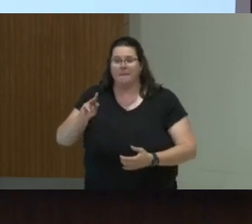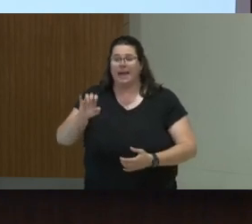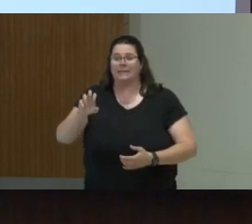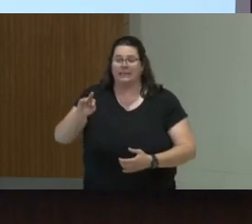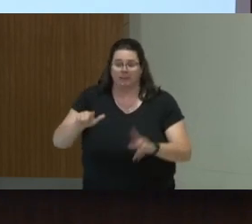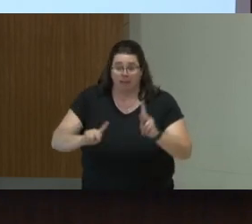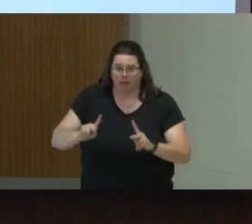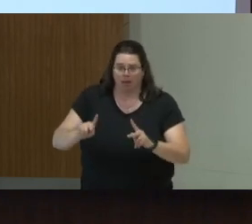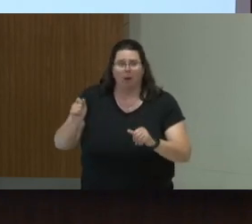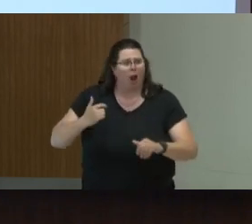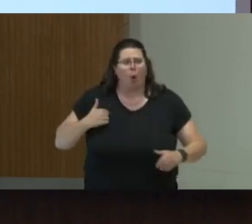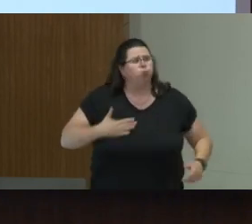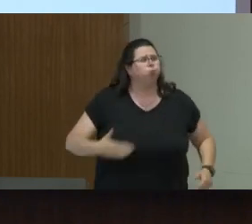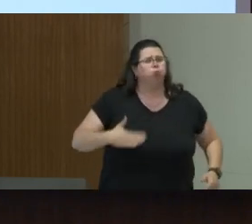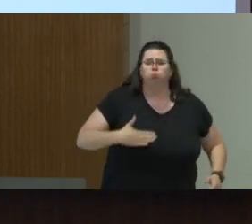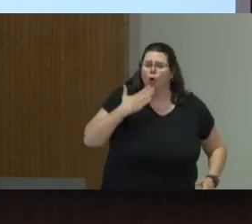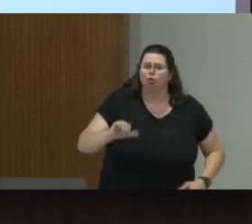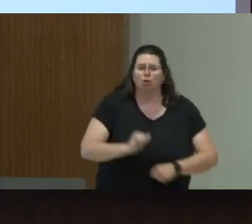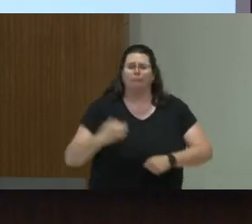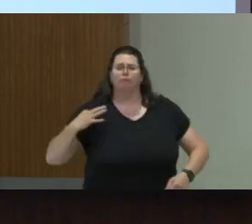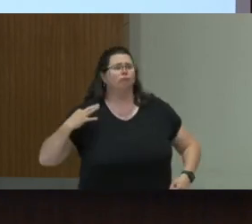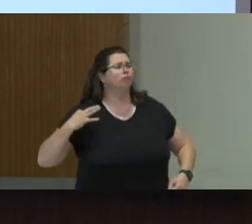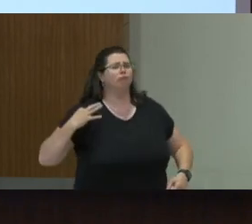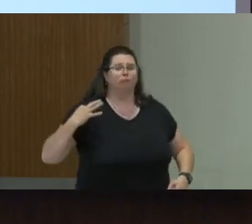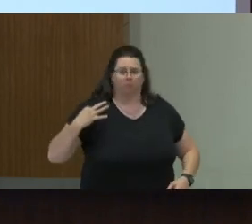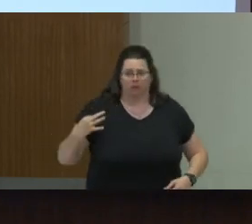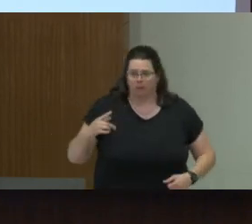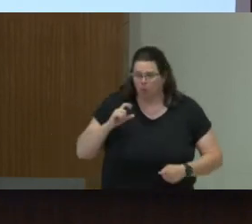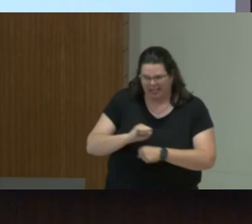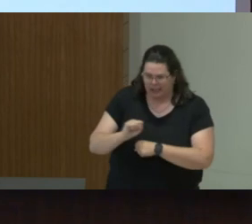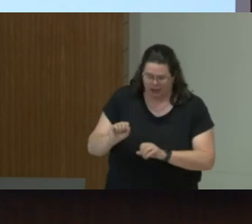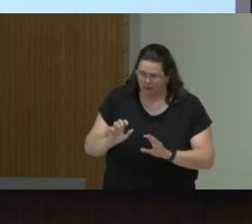I'm just wondering whether this work has any practical implications for what leaders should do.